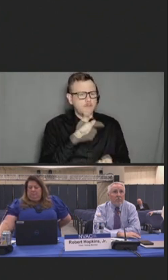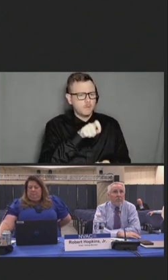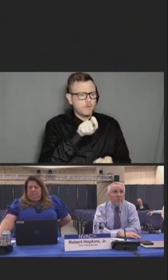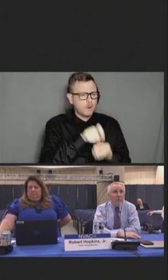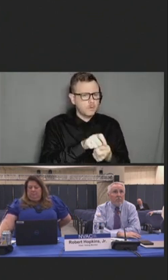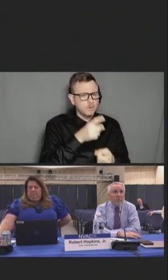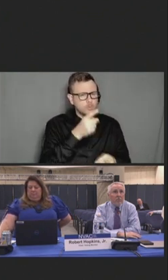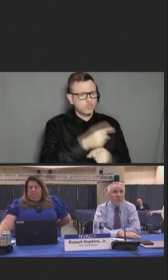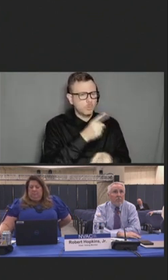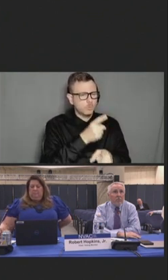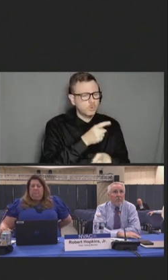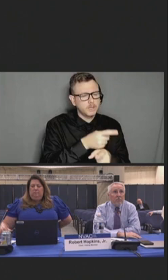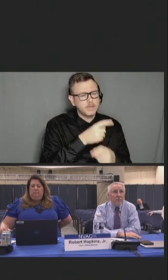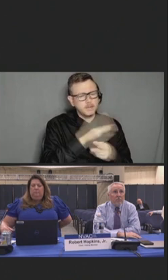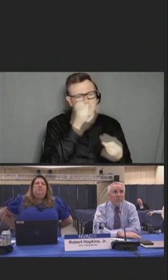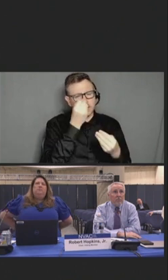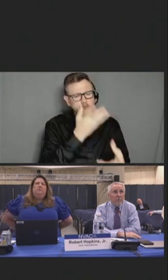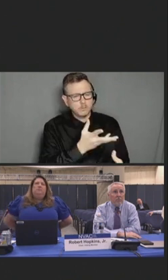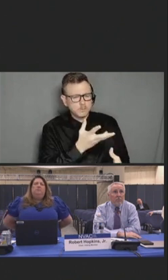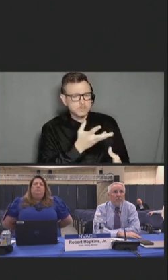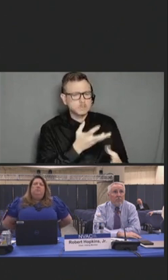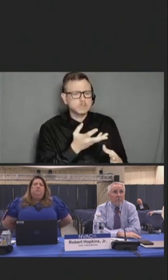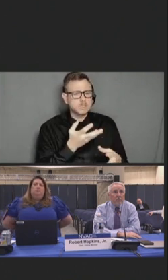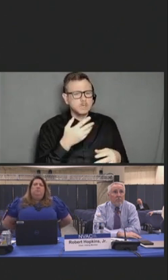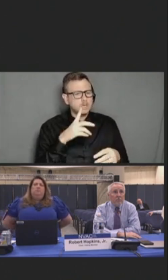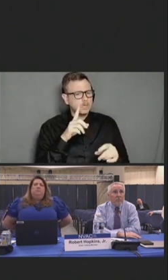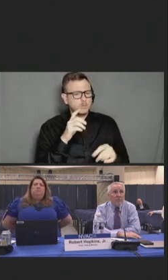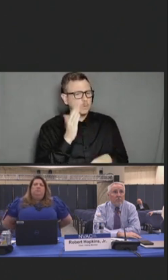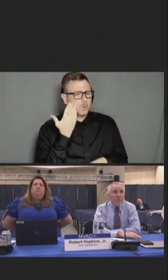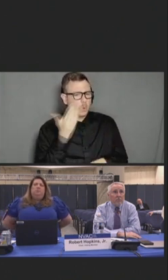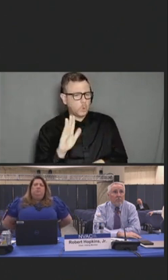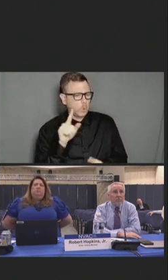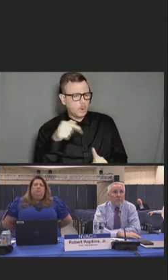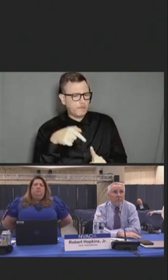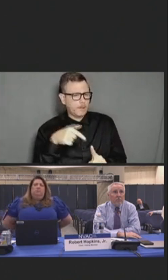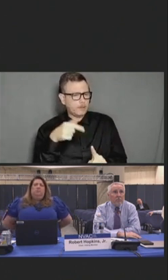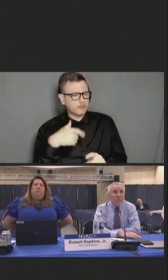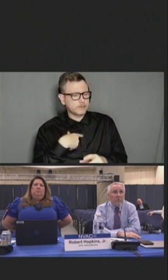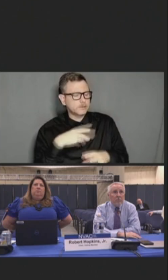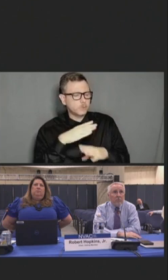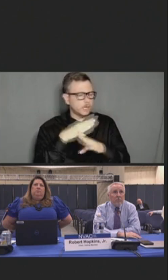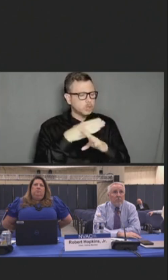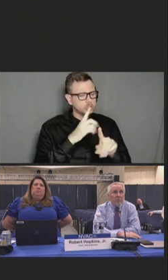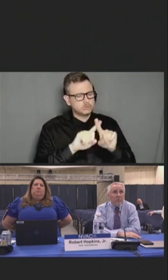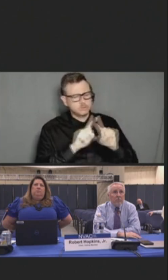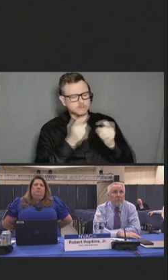And the tendency to increase distance from those who are perceived to be a threat and to view them as an other.